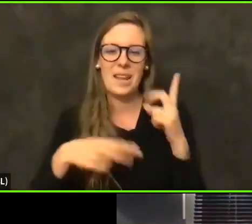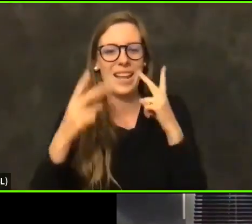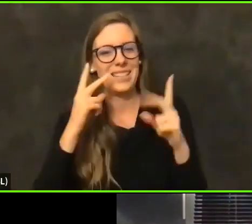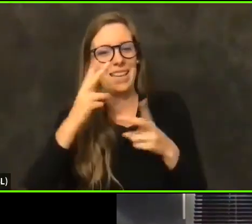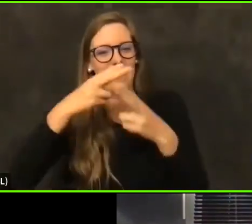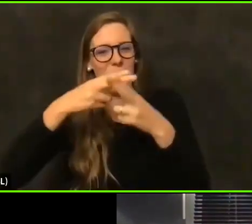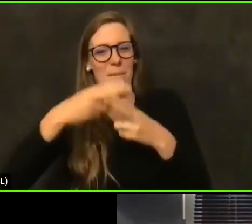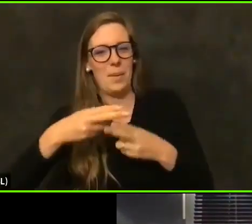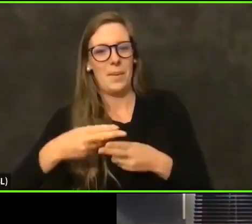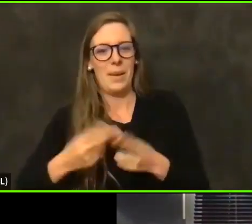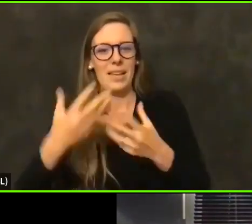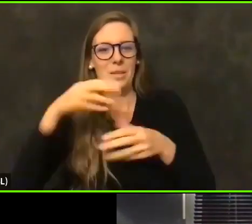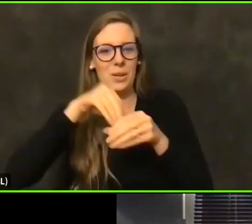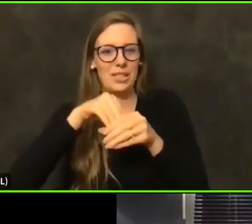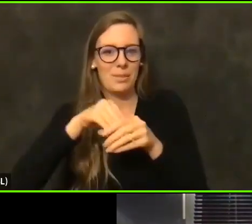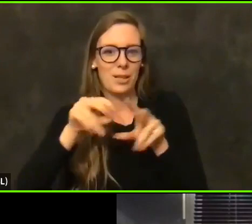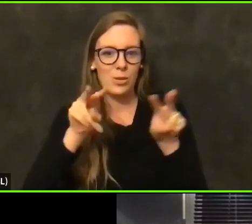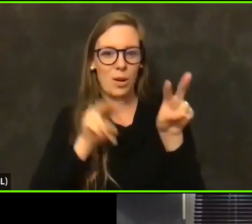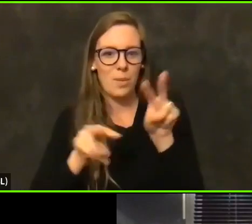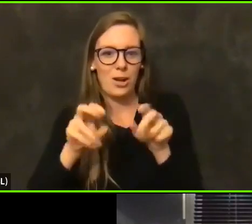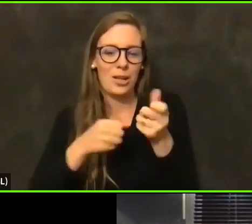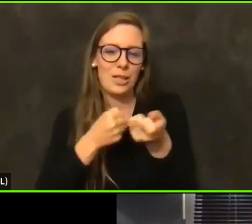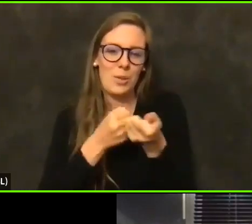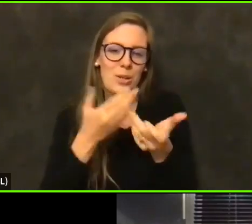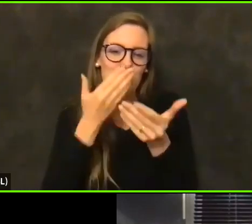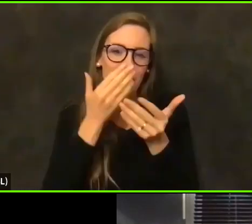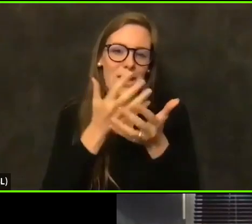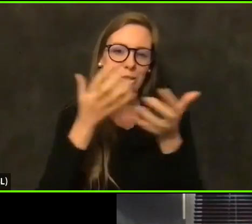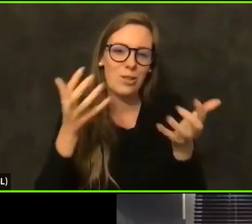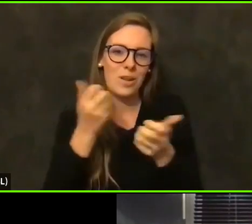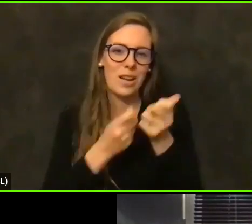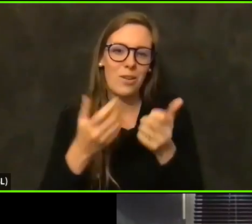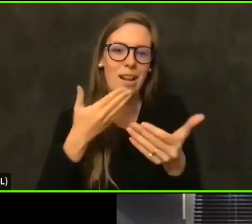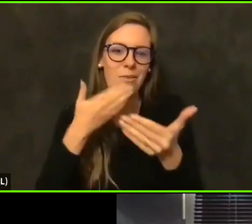participants who are monitoring and supporting. So thanks, everyone. Have a good weekend. Stay safe.